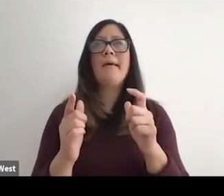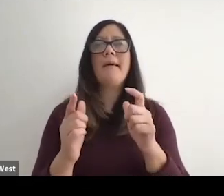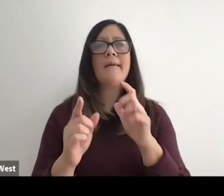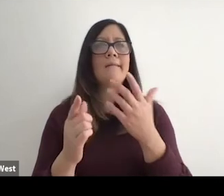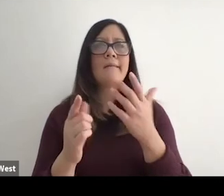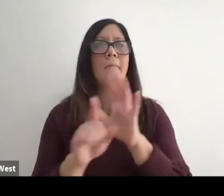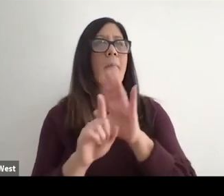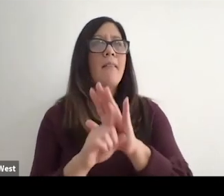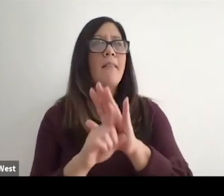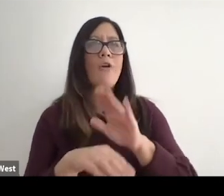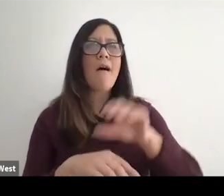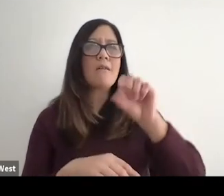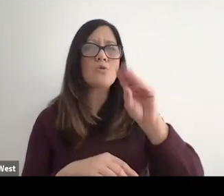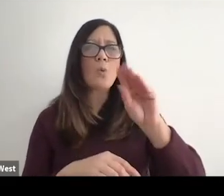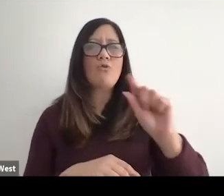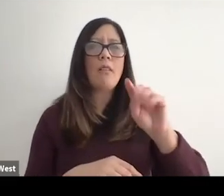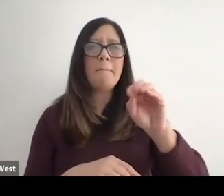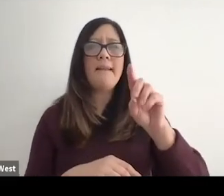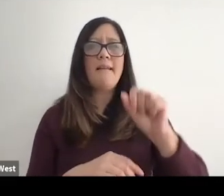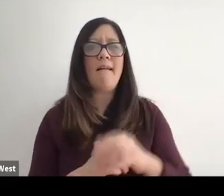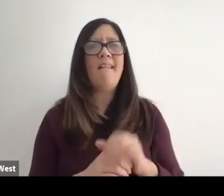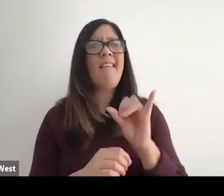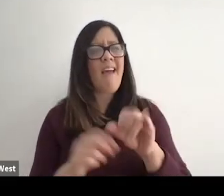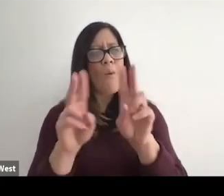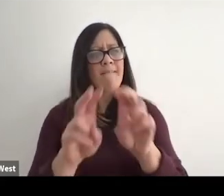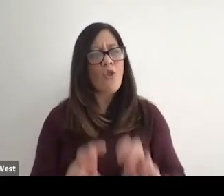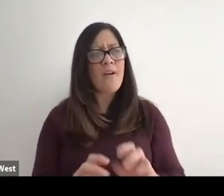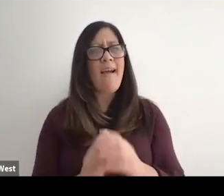social media and so that is something that we have to really look at on how